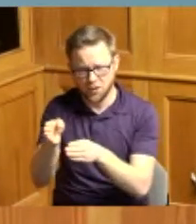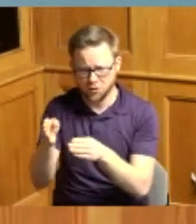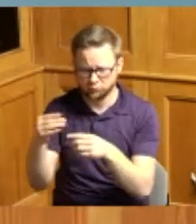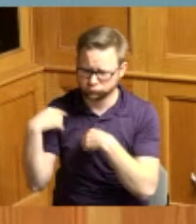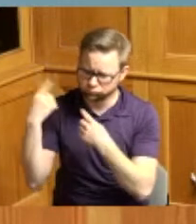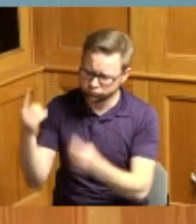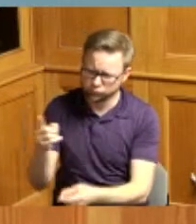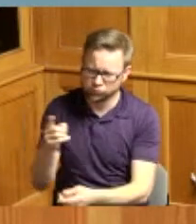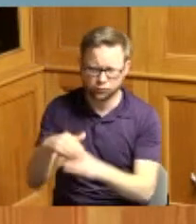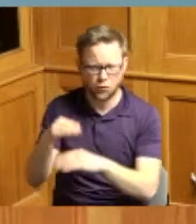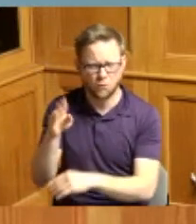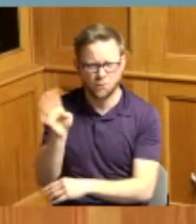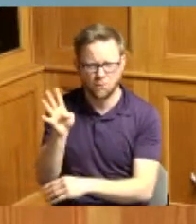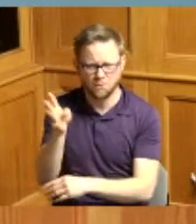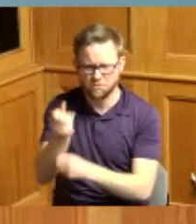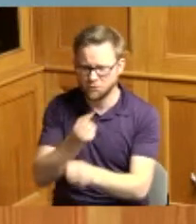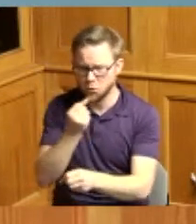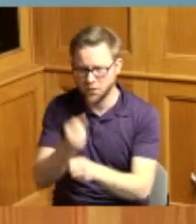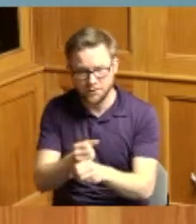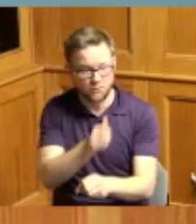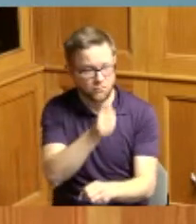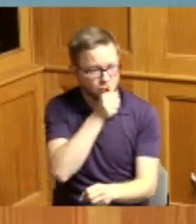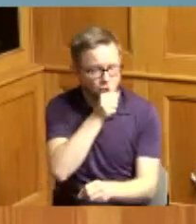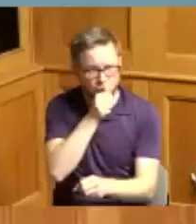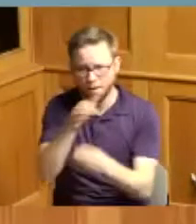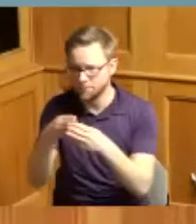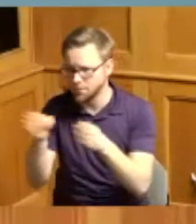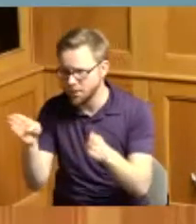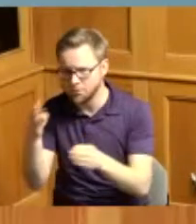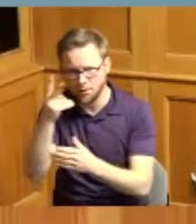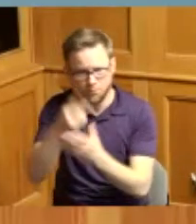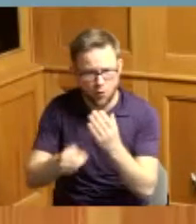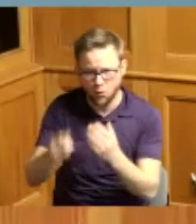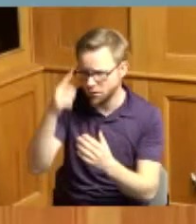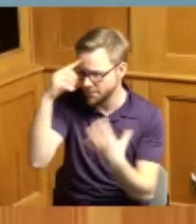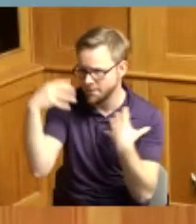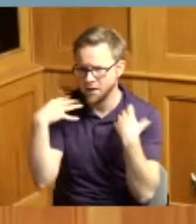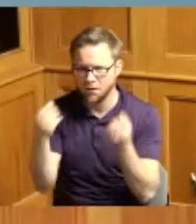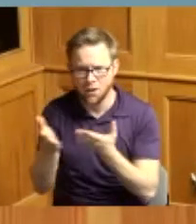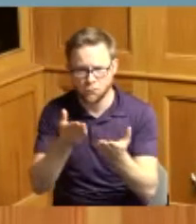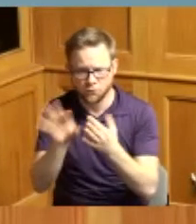service in both the private and public sector of mental health service delivery she retired from